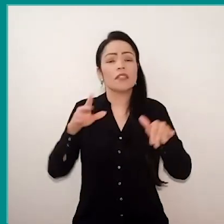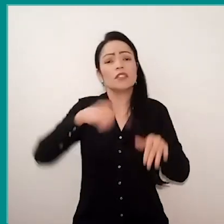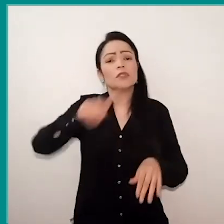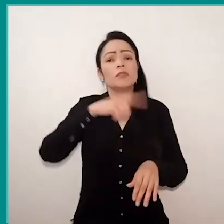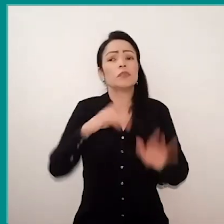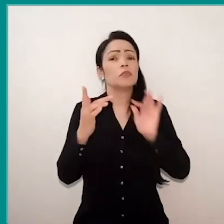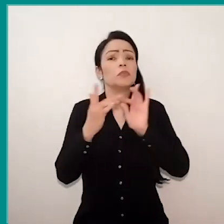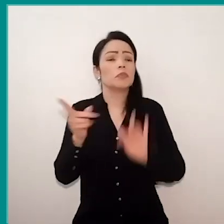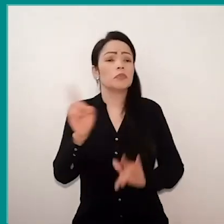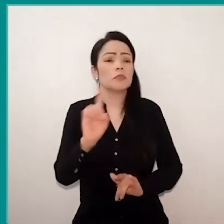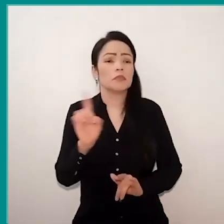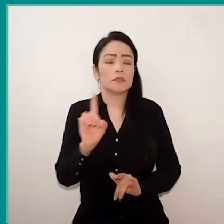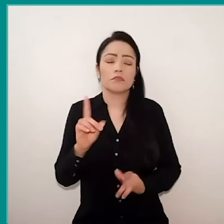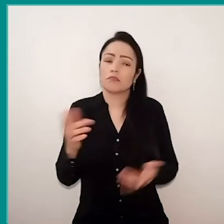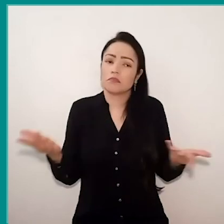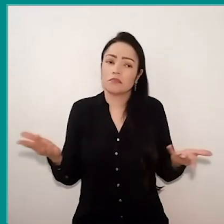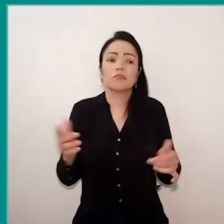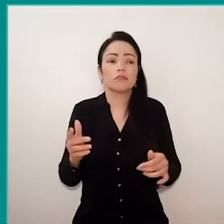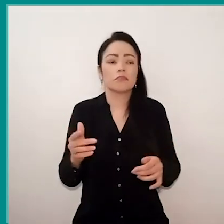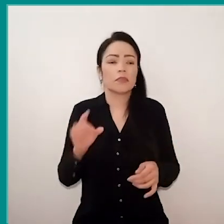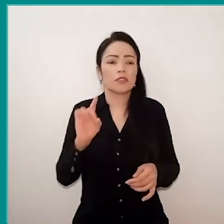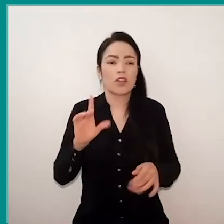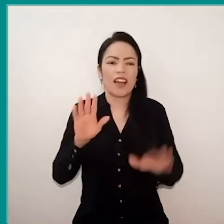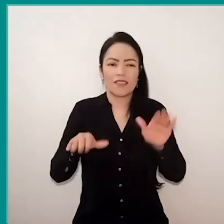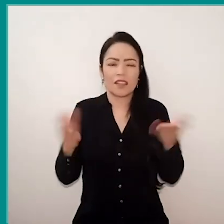because, anyway, only in a moment like this we have.